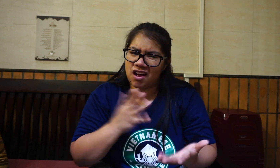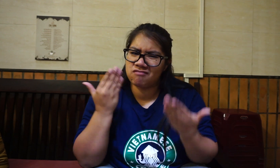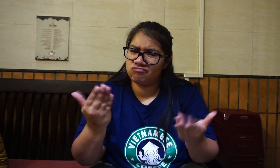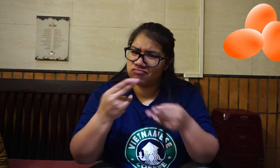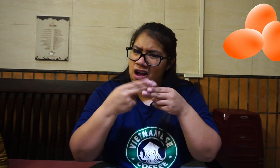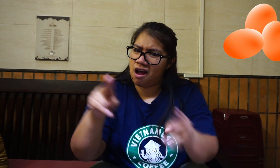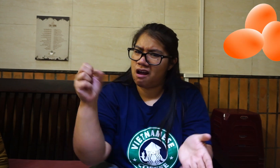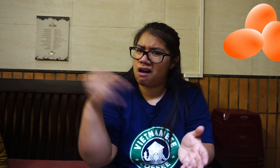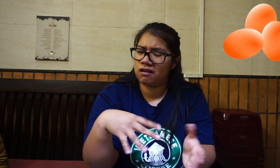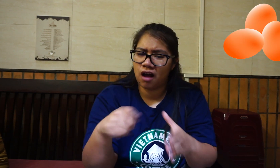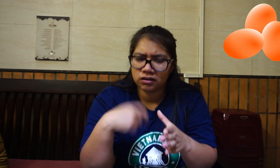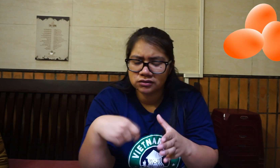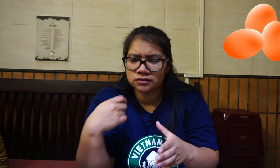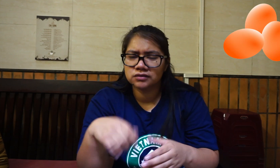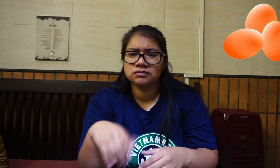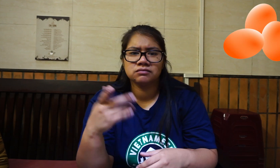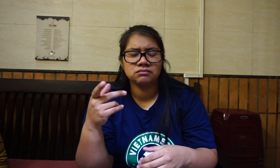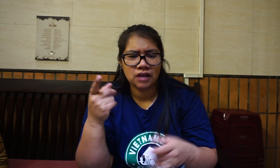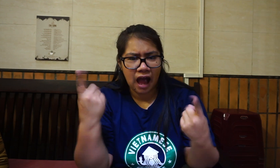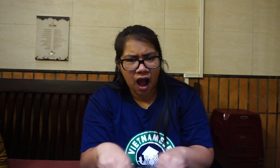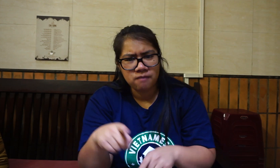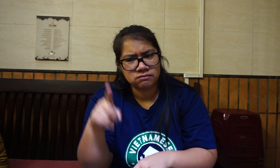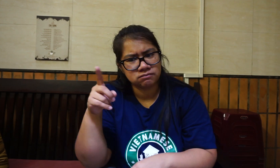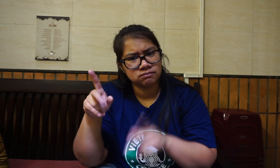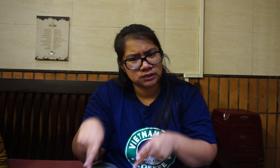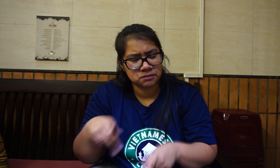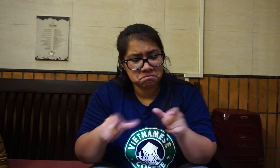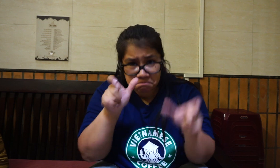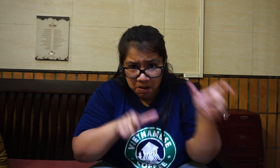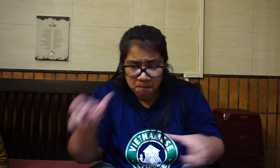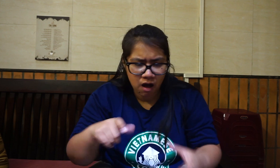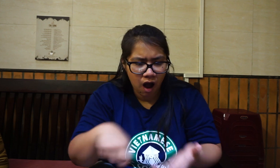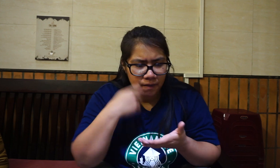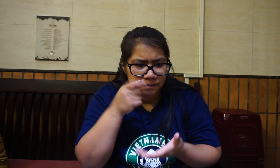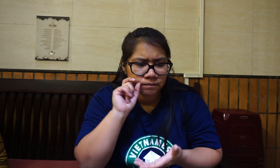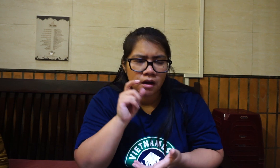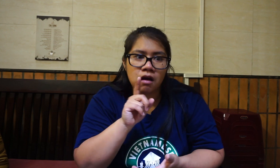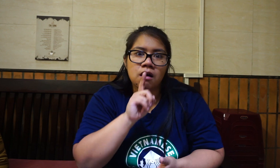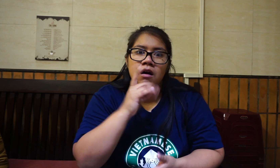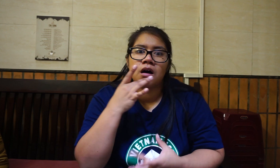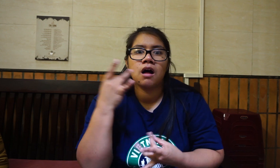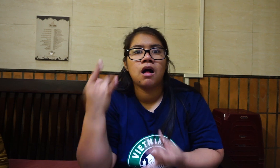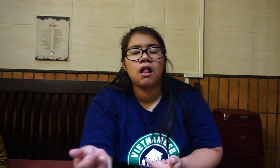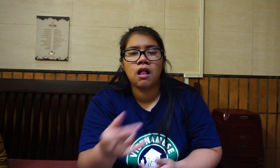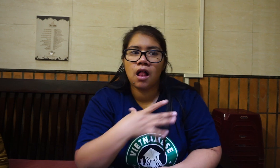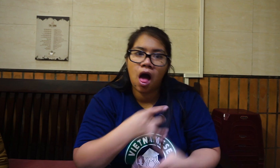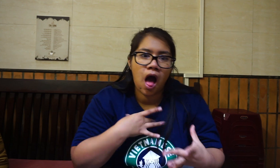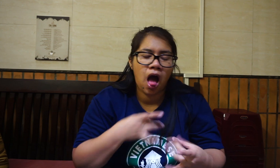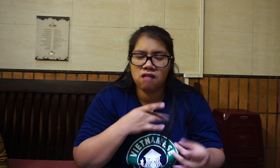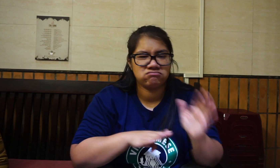So fine, he decided to put an egg in it So it happened that people tried it and really liked it! They thought it was delicious